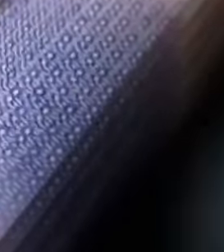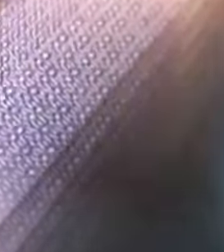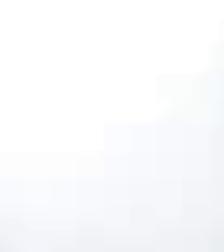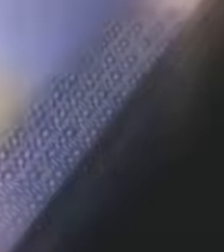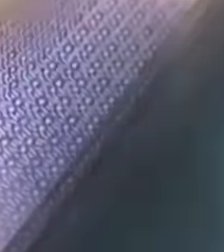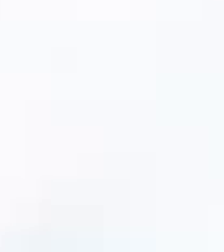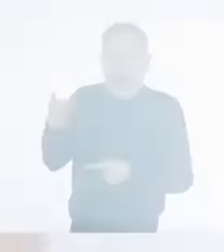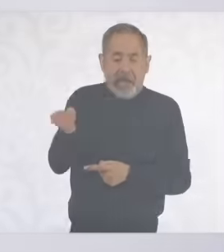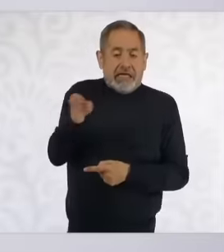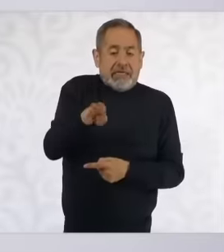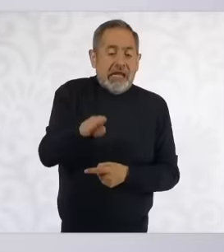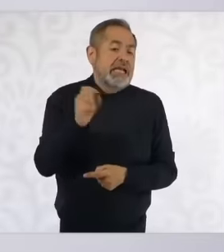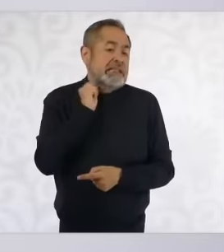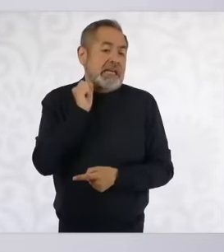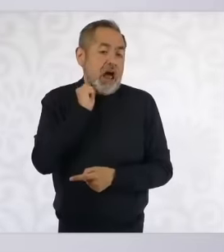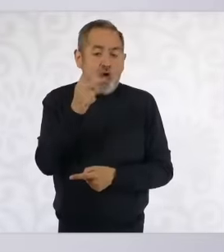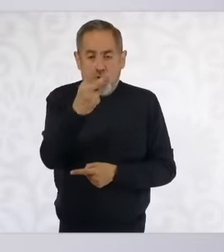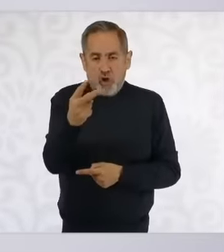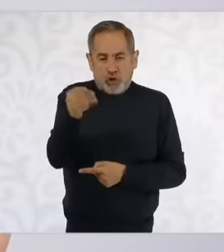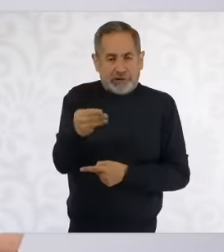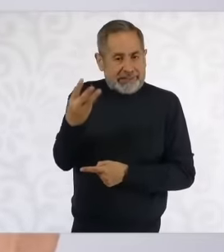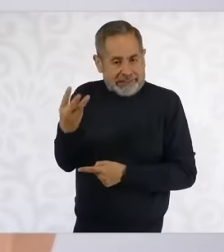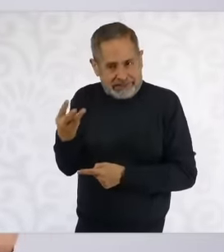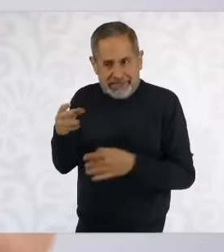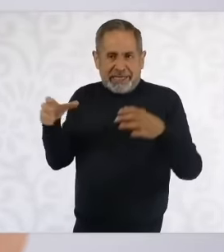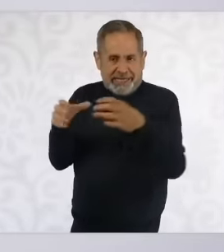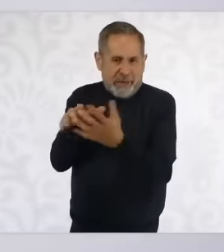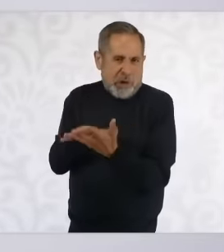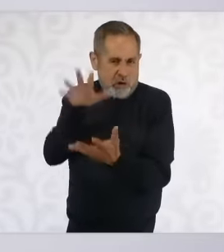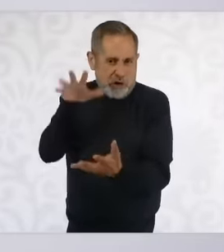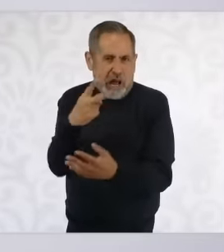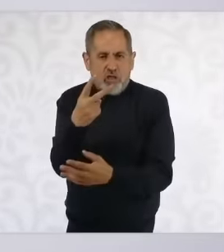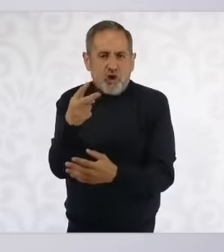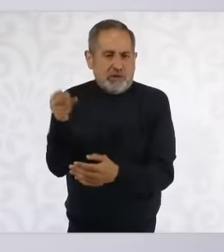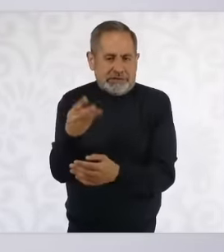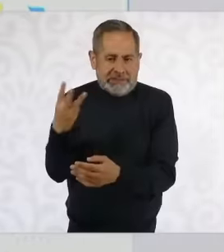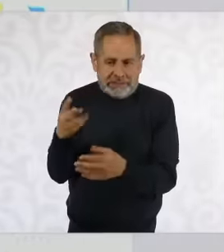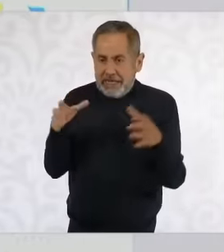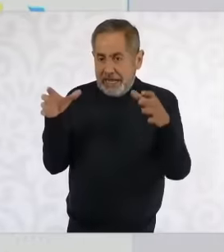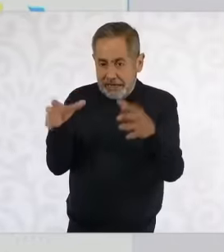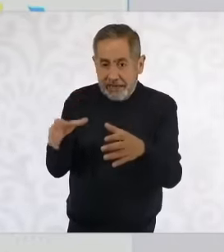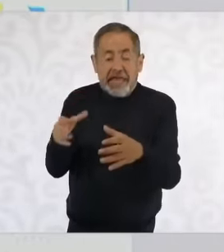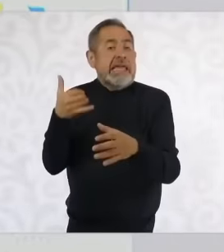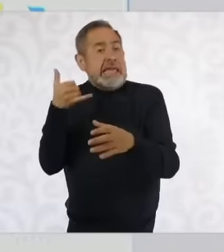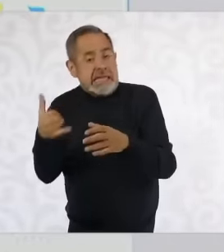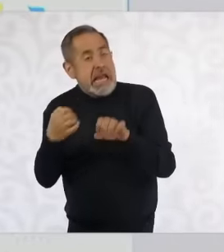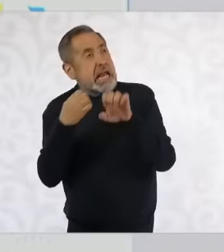today at the press conference the president of Mexico Claudia sham gives a lecture to the minister